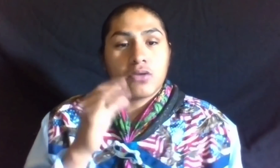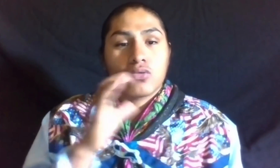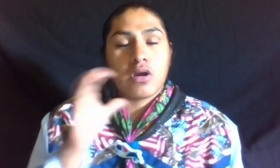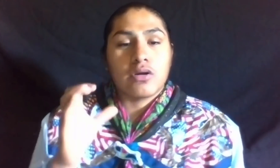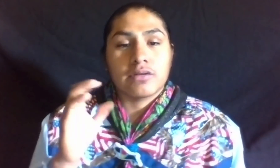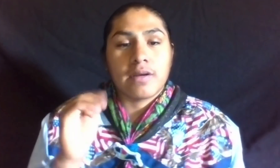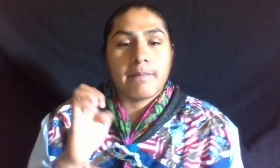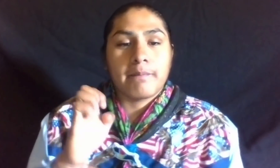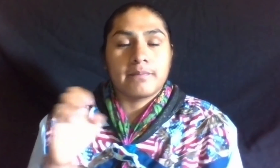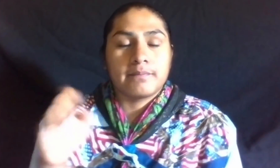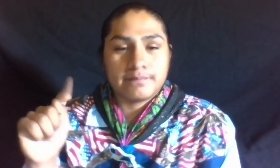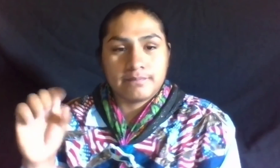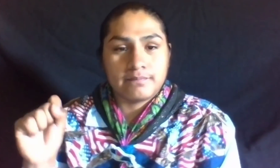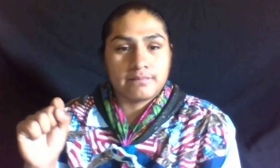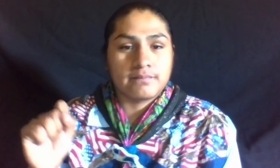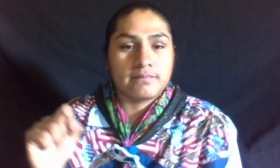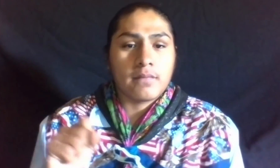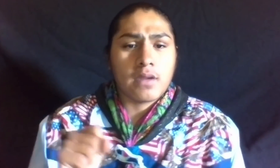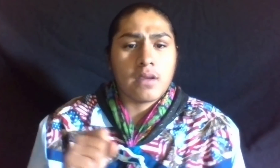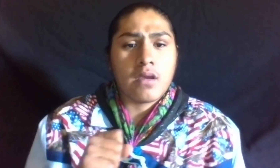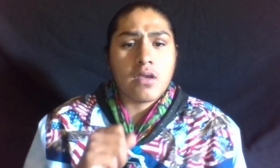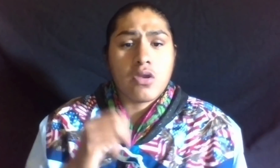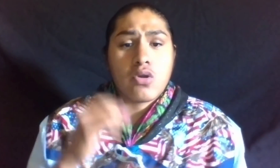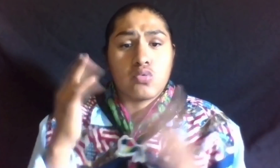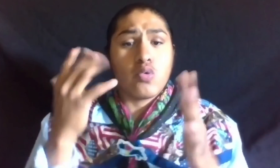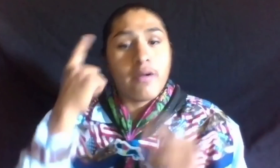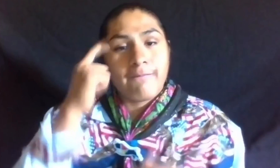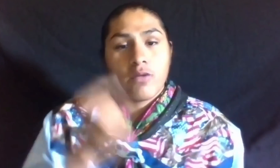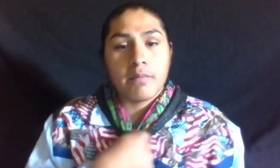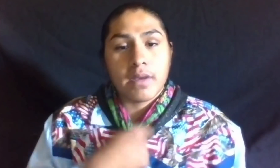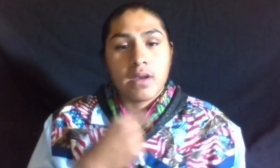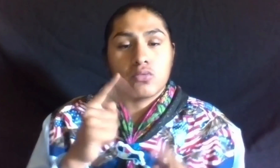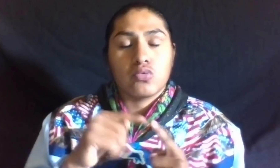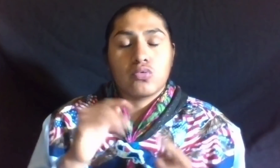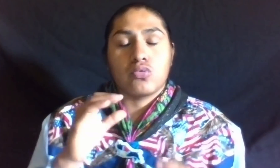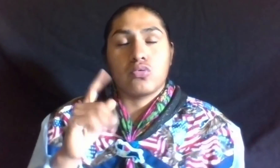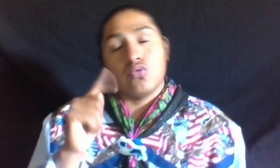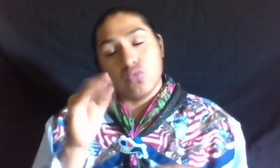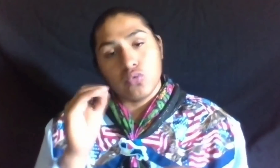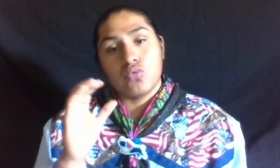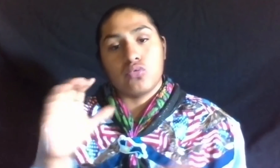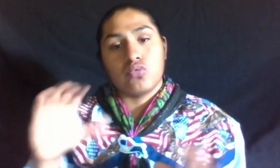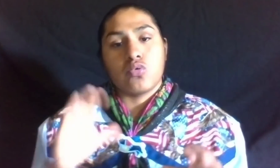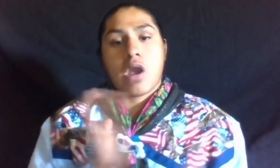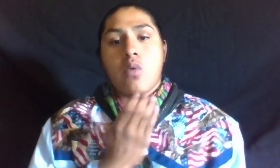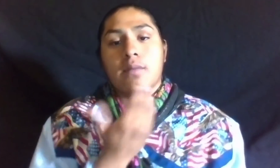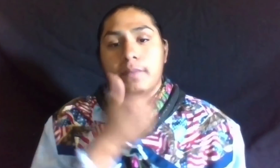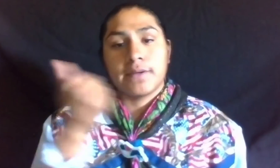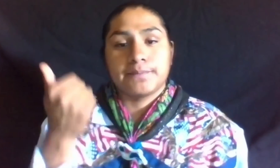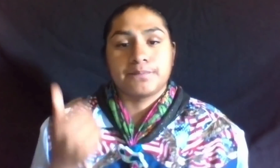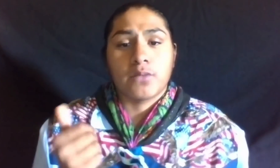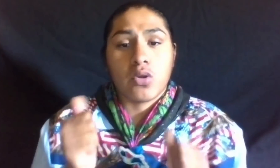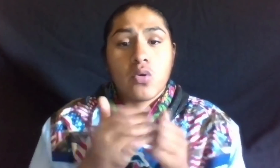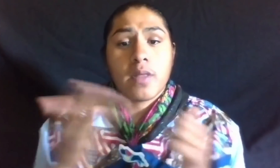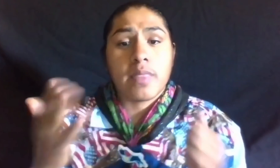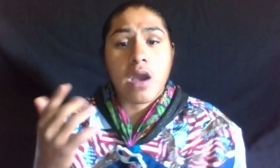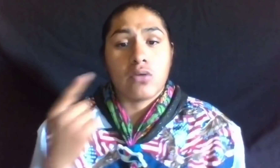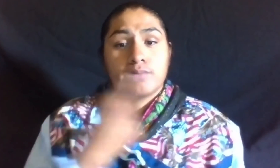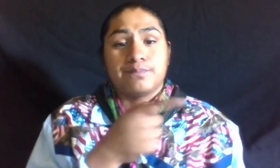ROOTING FOR US TO DO OUR BEST. WITHOUT YOU GUYS,